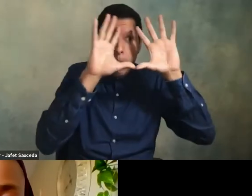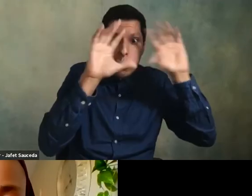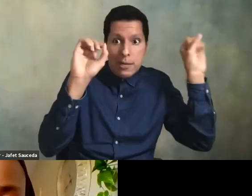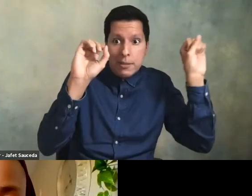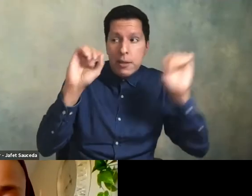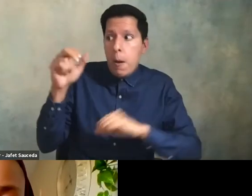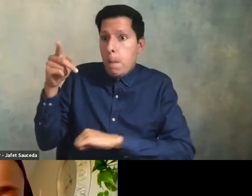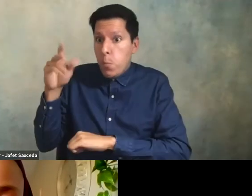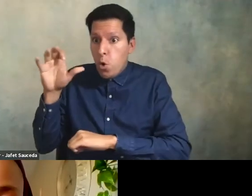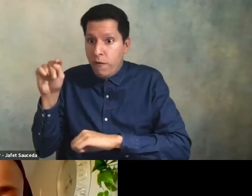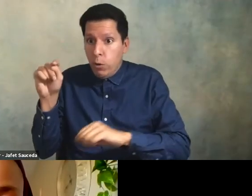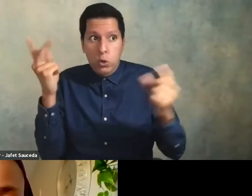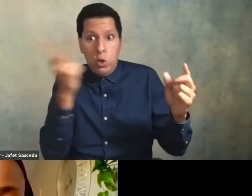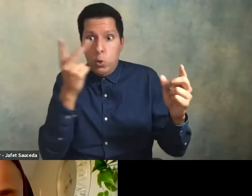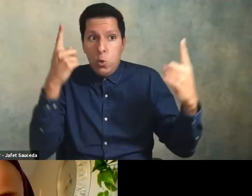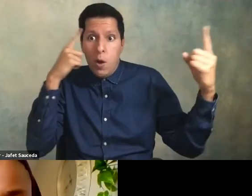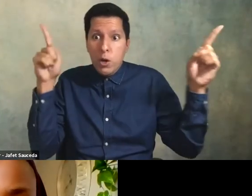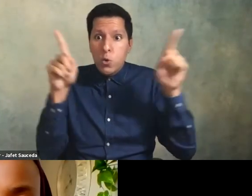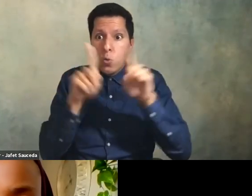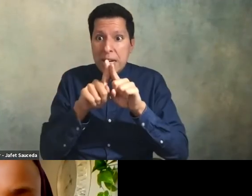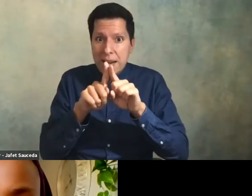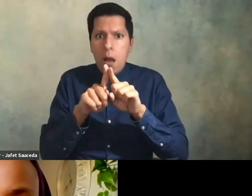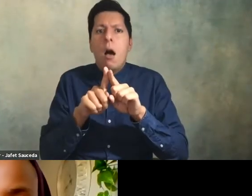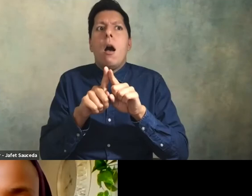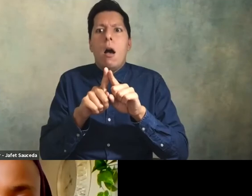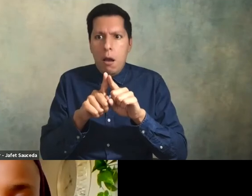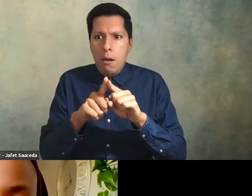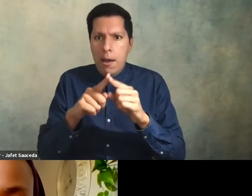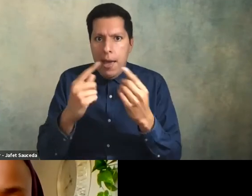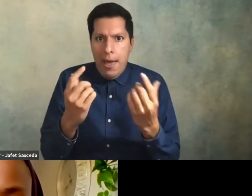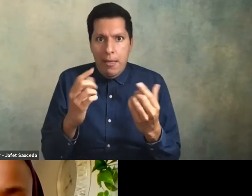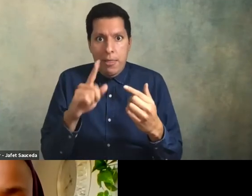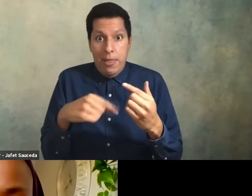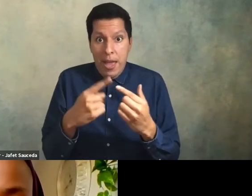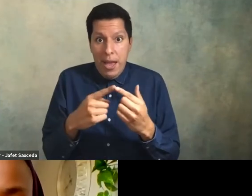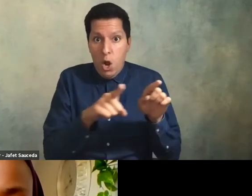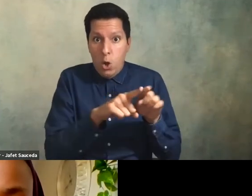when that is effectively communicated to deans and again deans communicate that with high